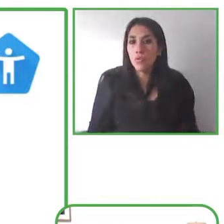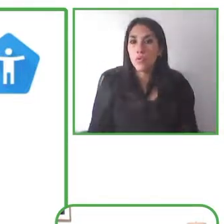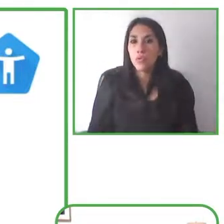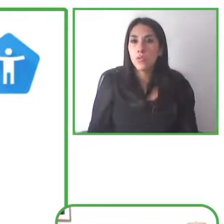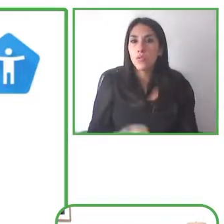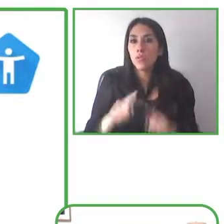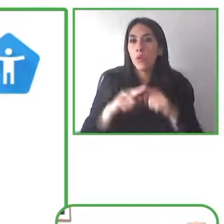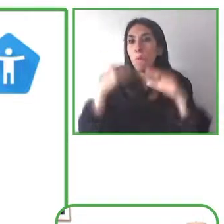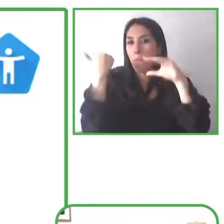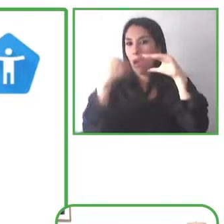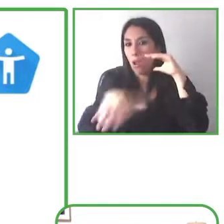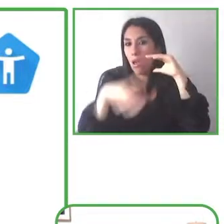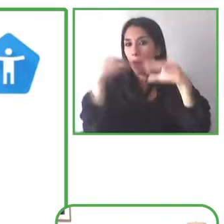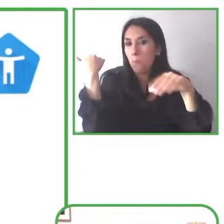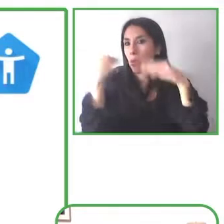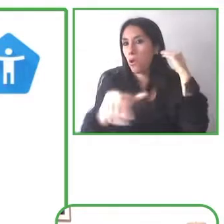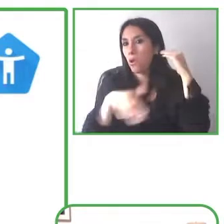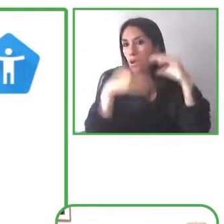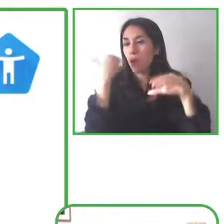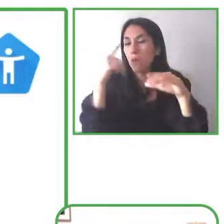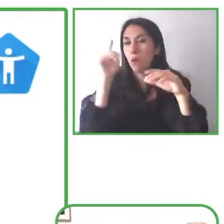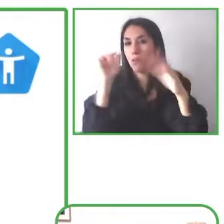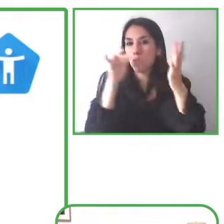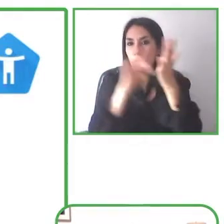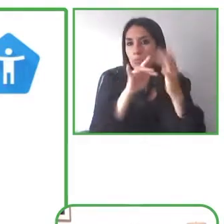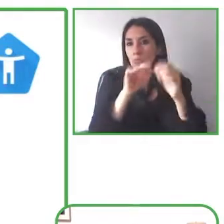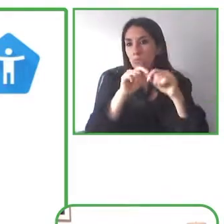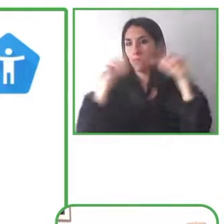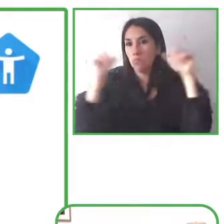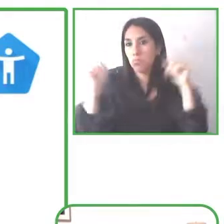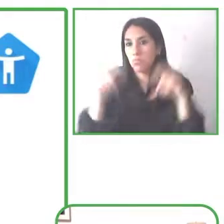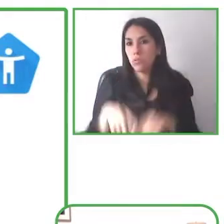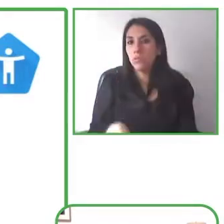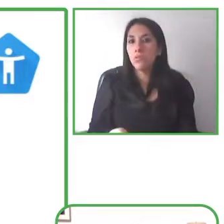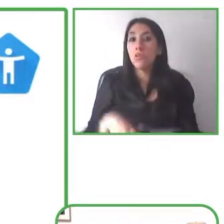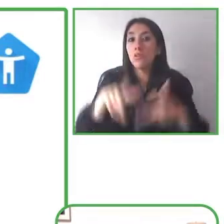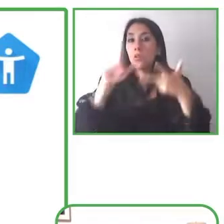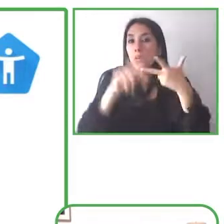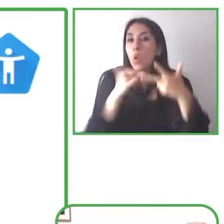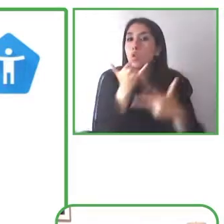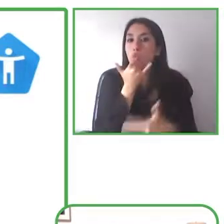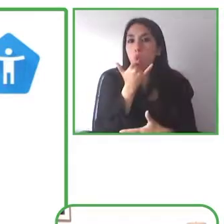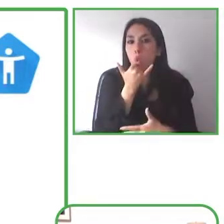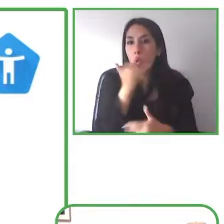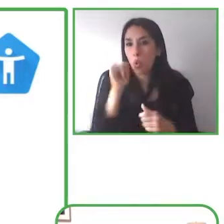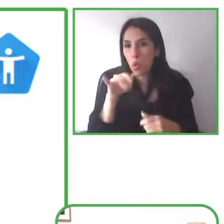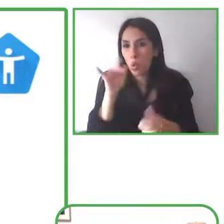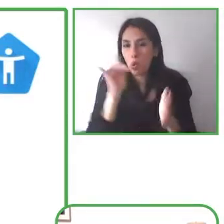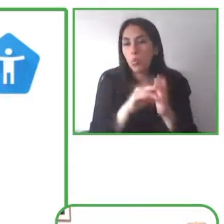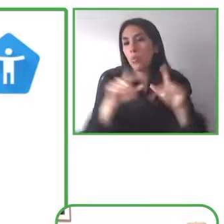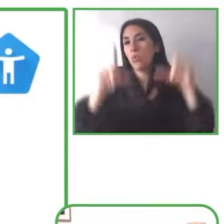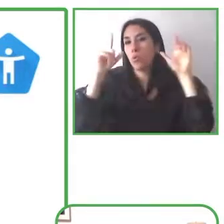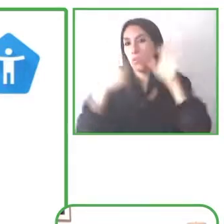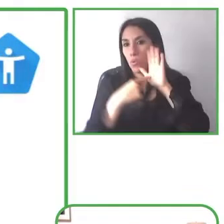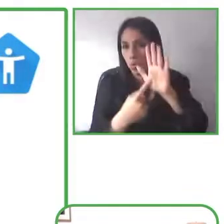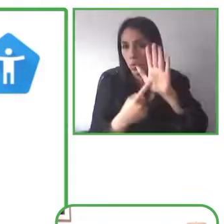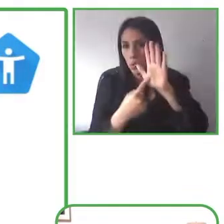which go into different products and functionality and you know we're looking to make more videos in the future as well but